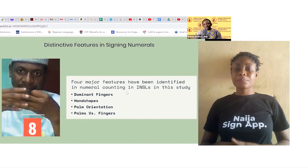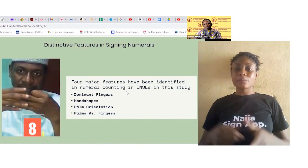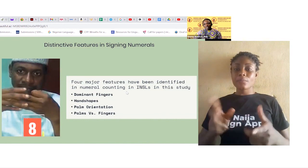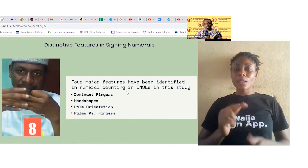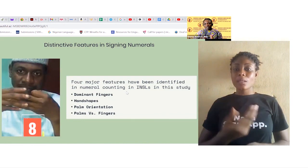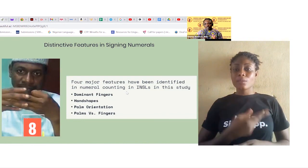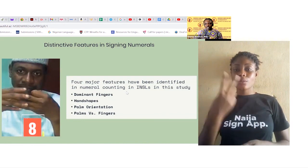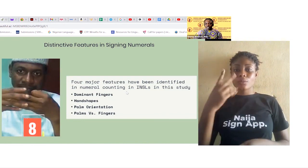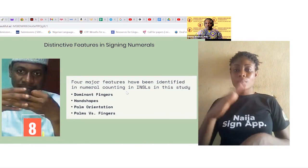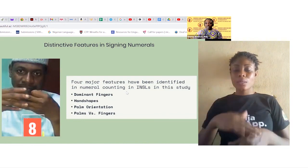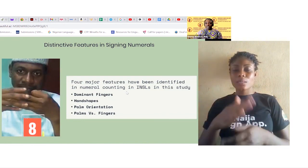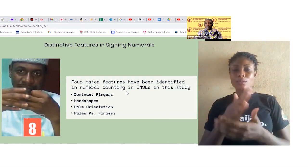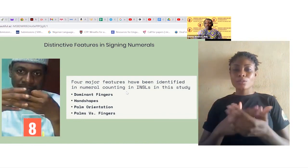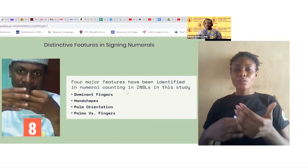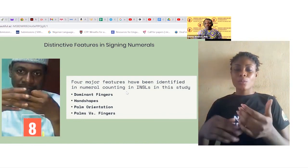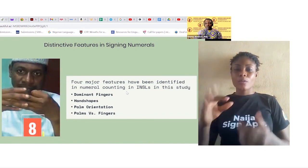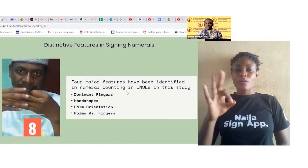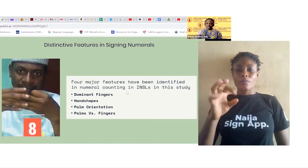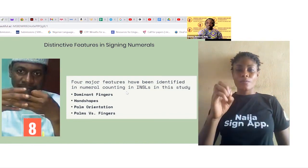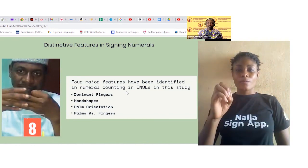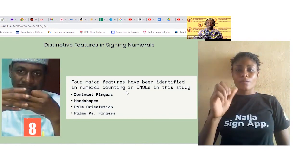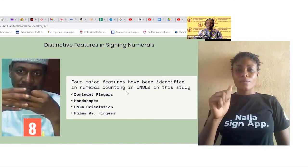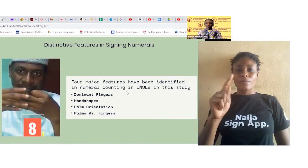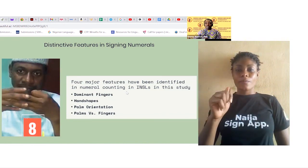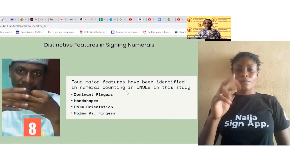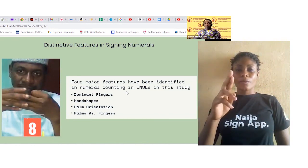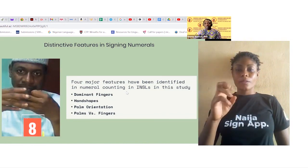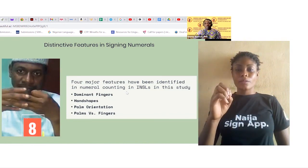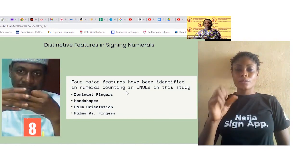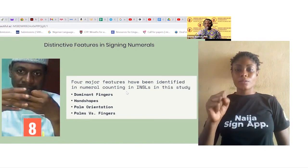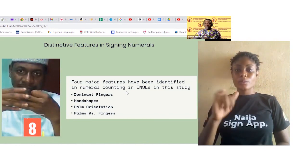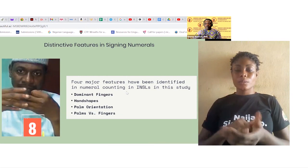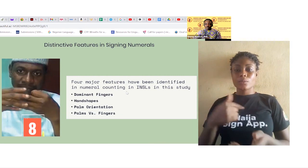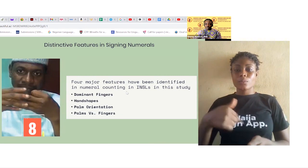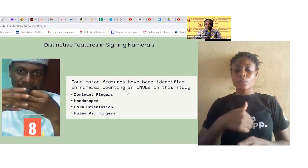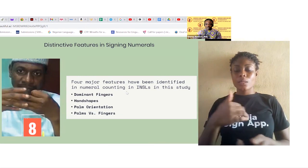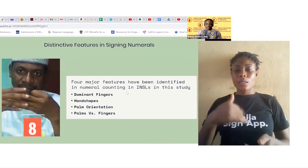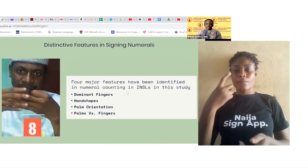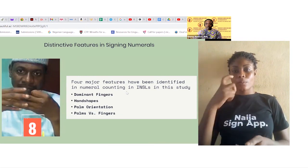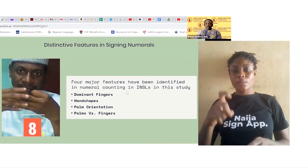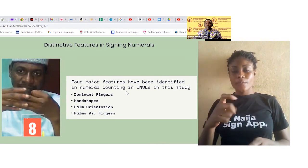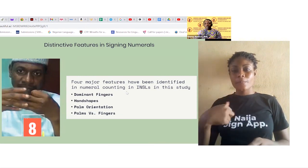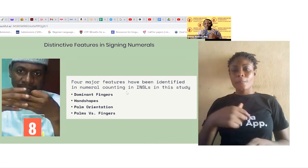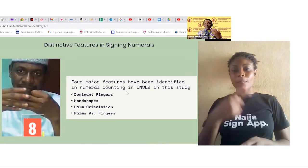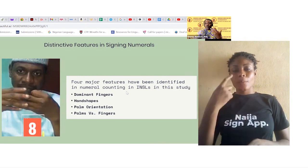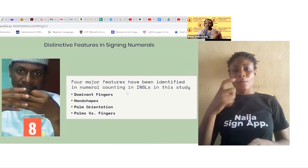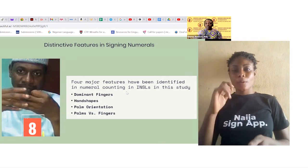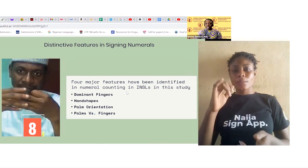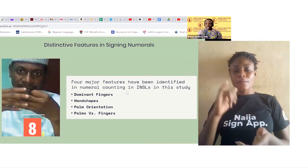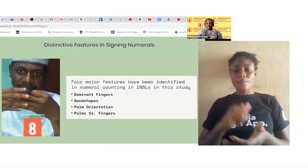at distinctive features that we um observe in the signing of numerals. We observe four major